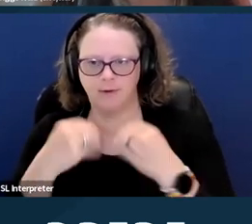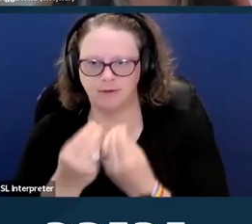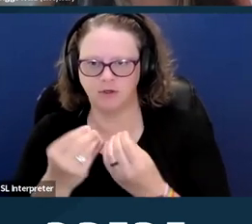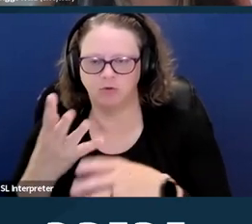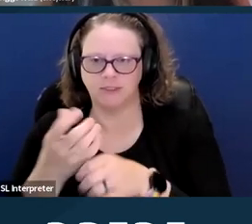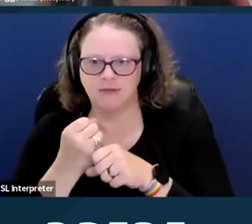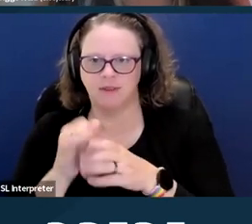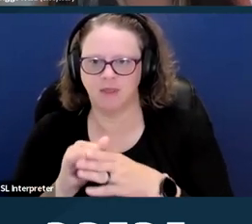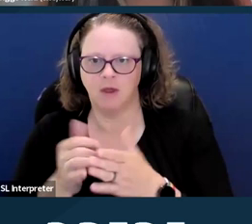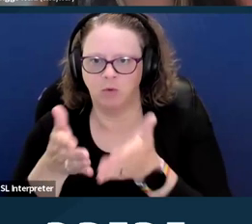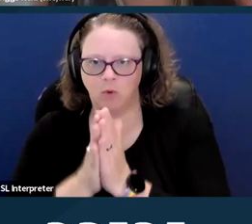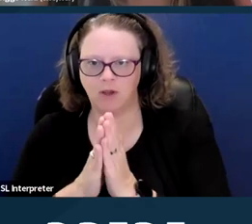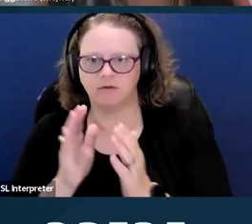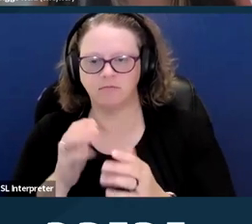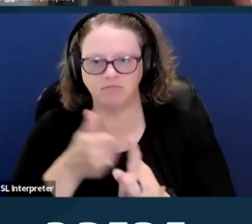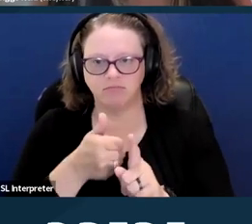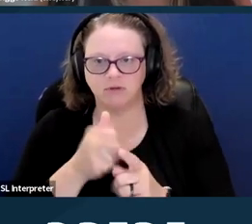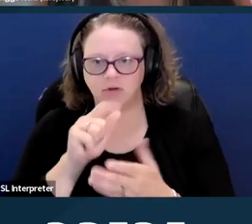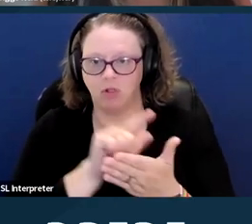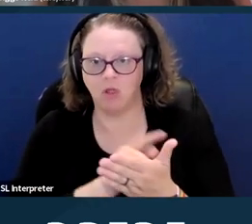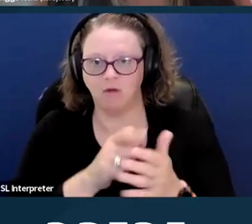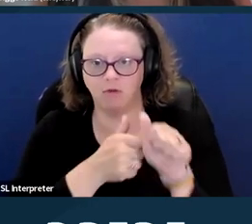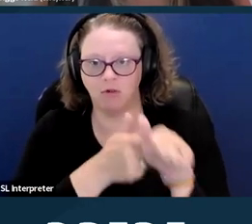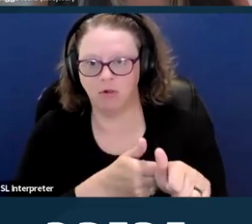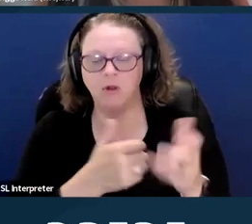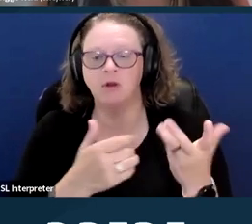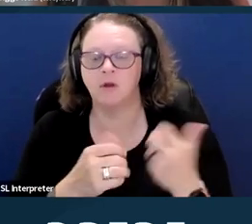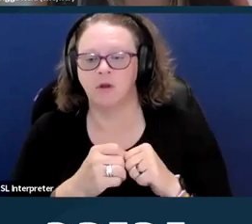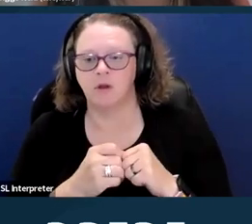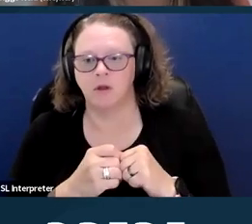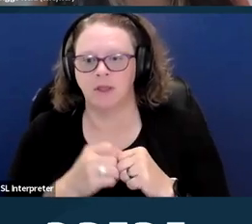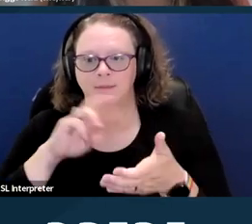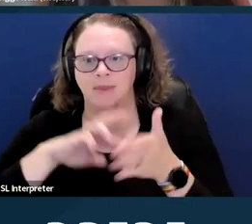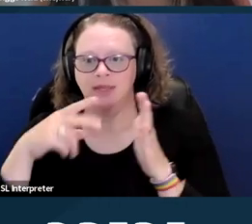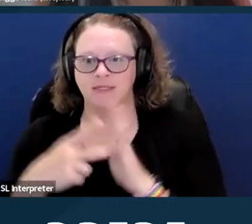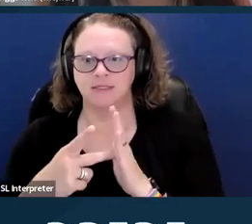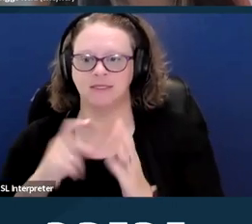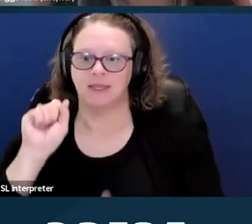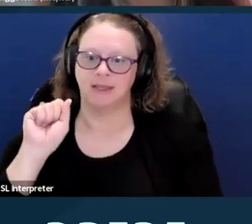the request was lawful. This means that if an officer